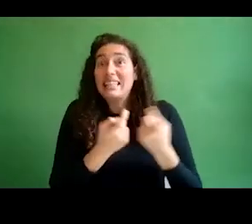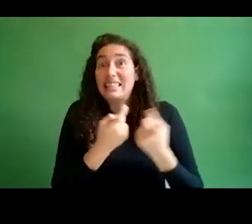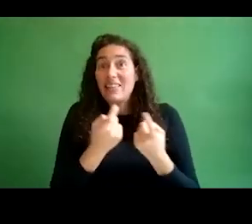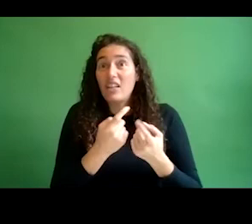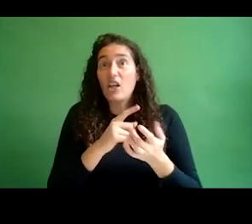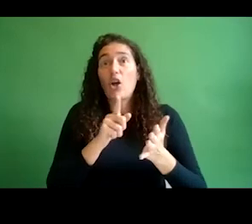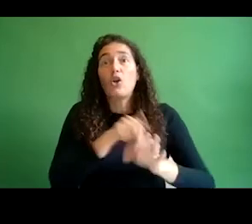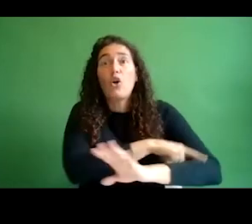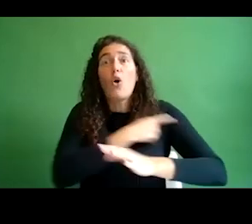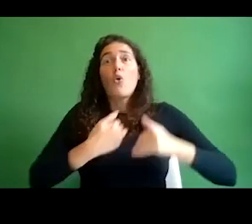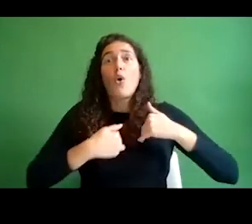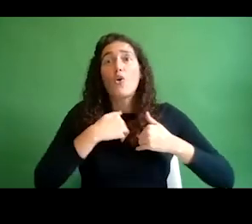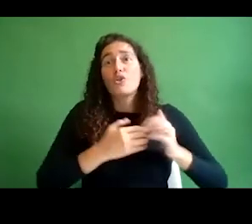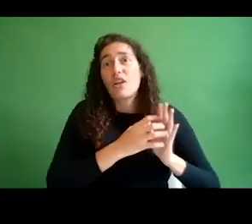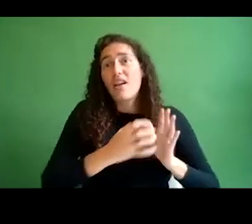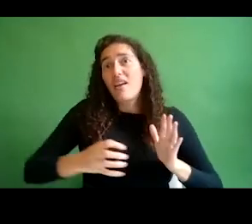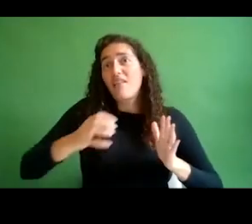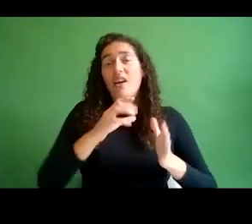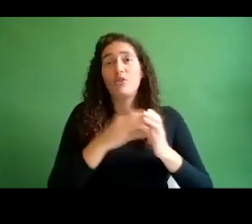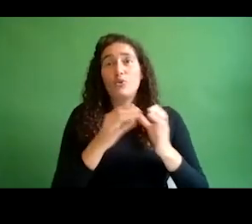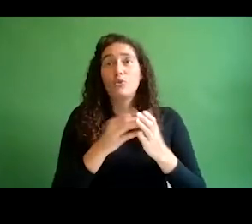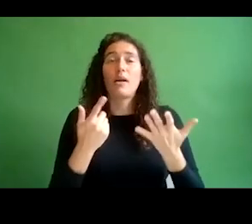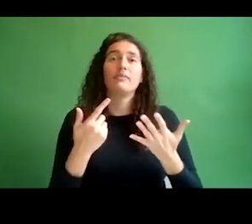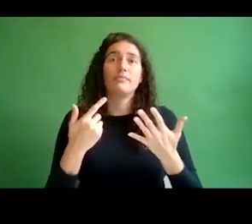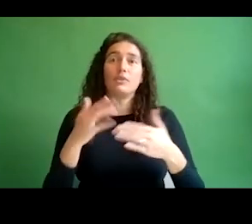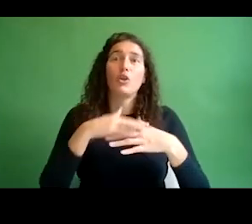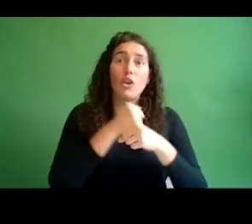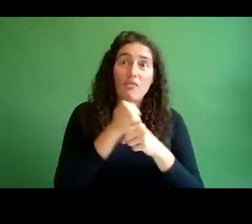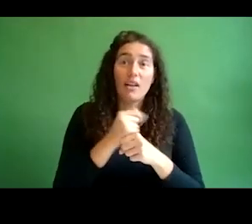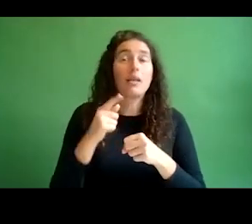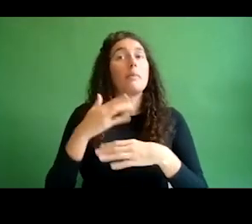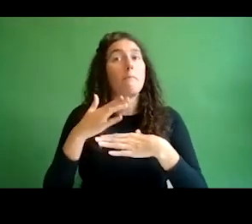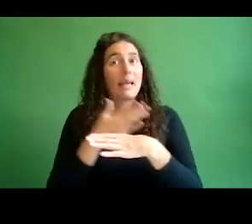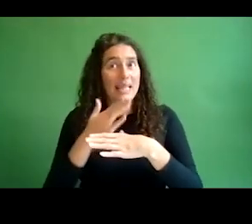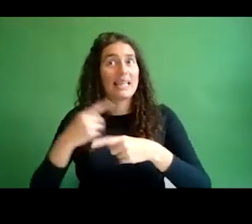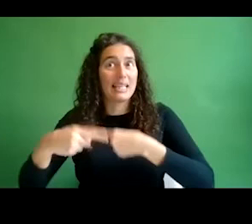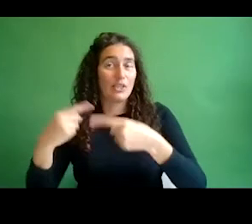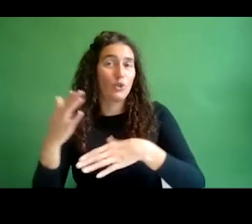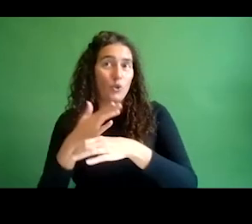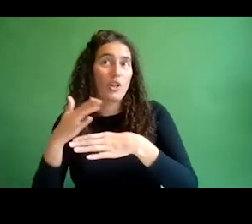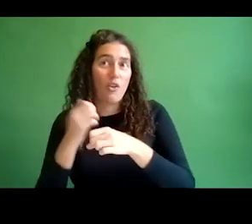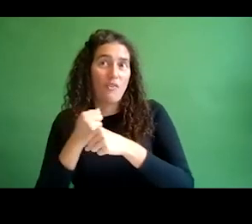and intergenerational integration is essential. Focusing on the quality of work,